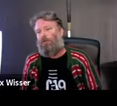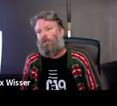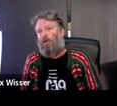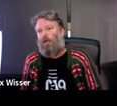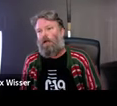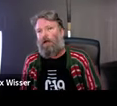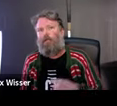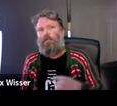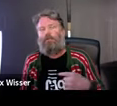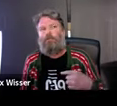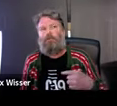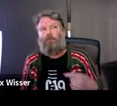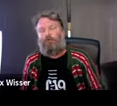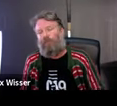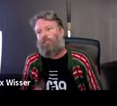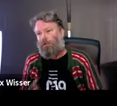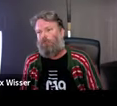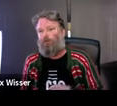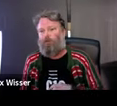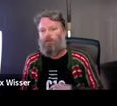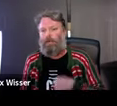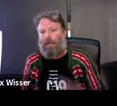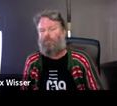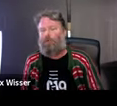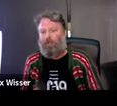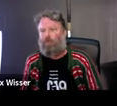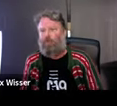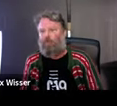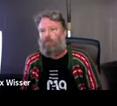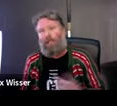festival unfolded and as we learned - as we made mistakes, as - you